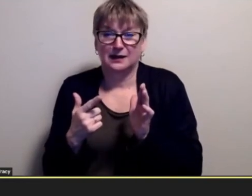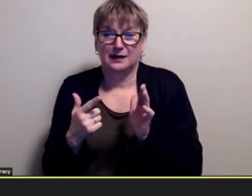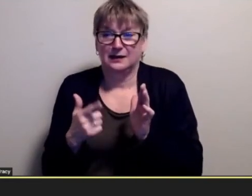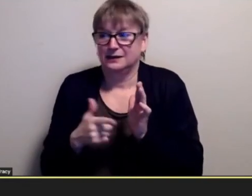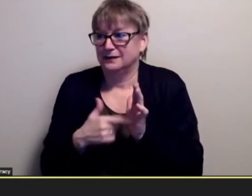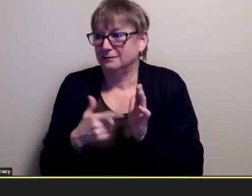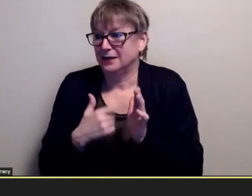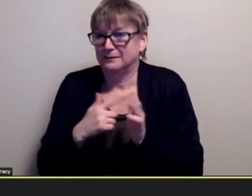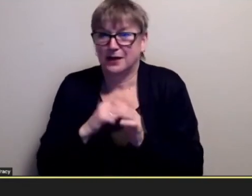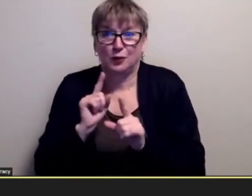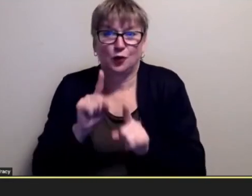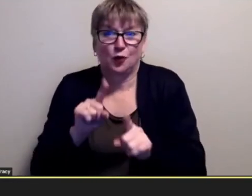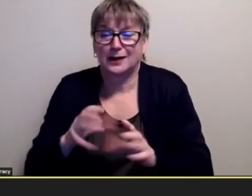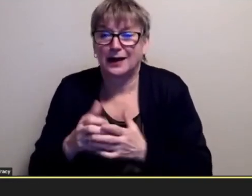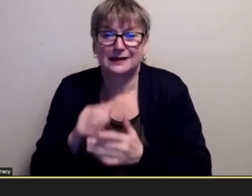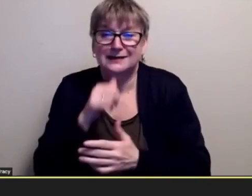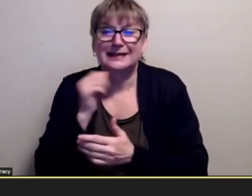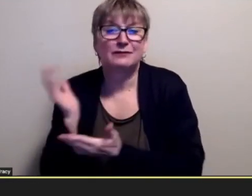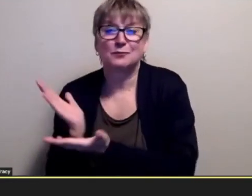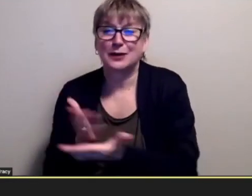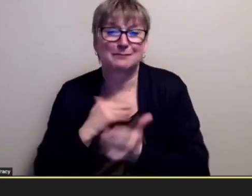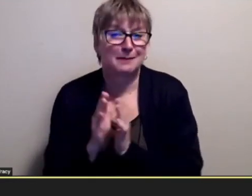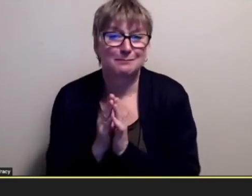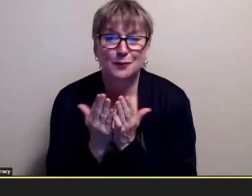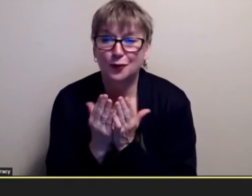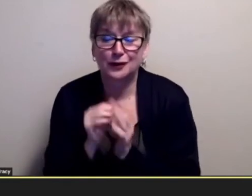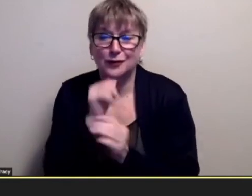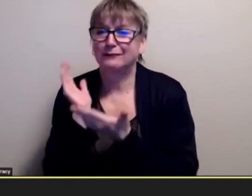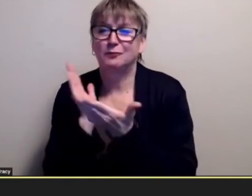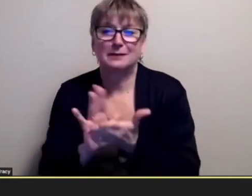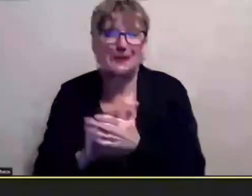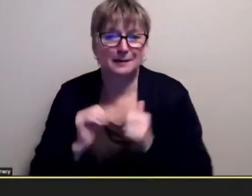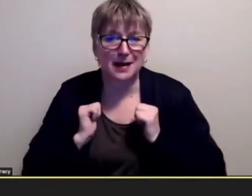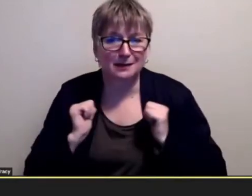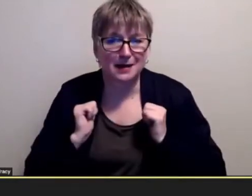class or my backpacking class and that was a huge problem